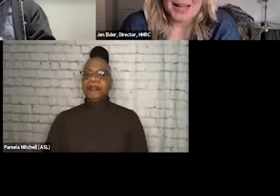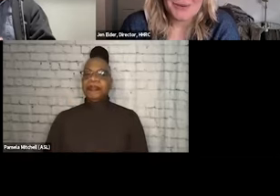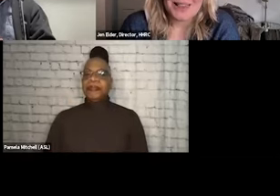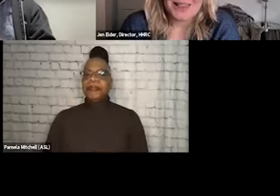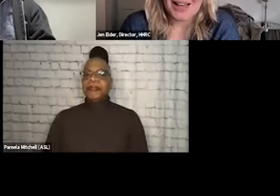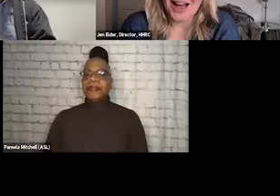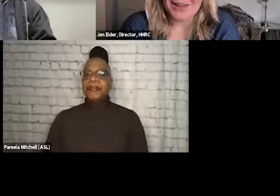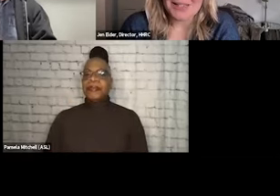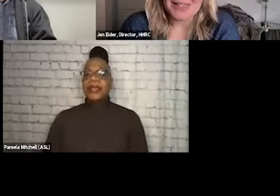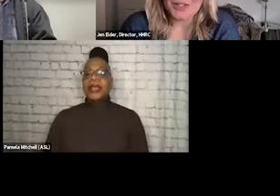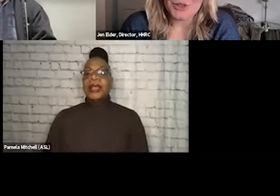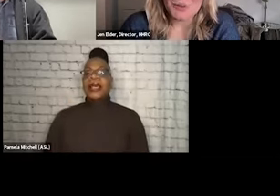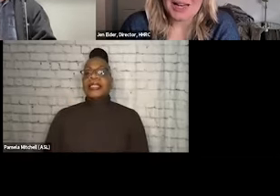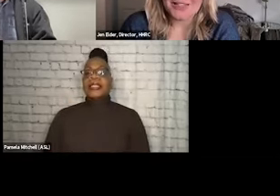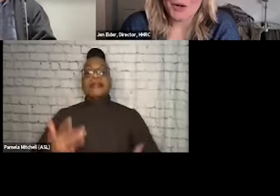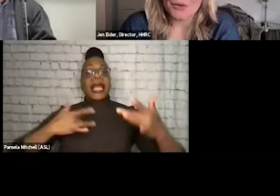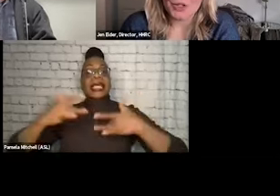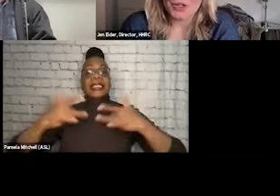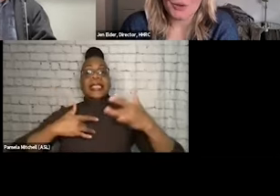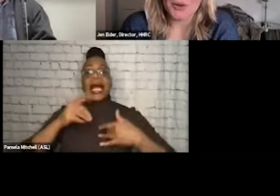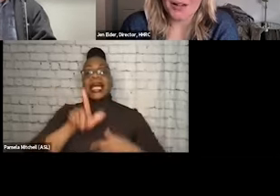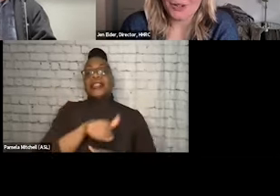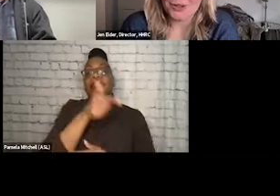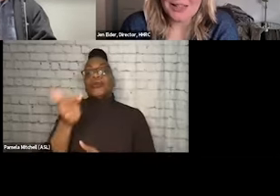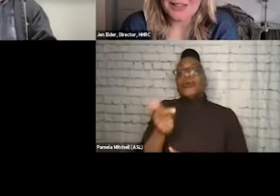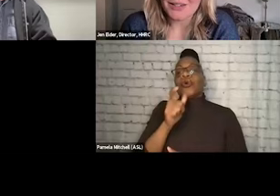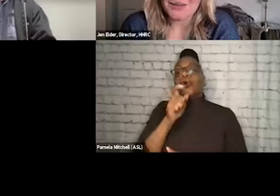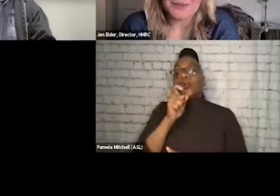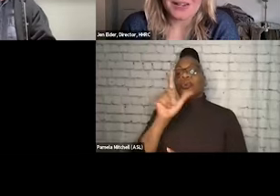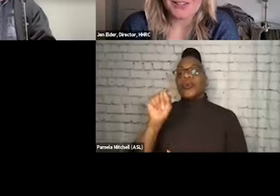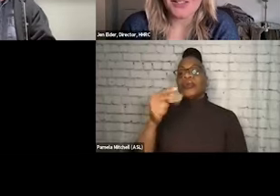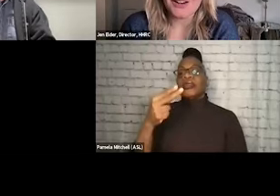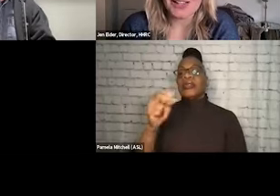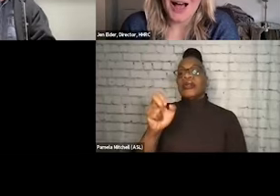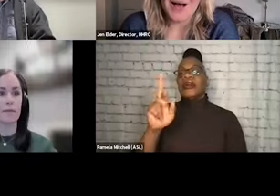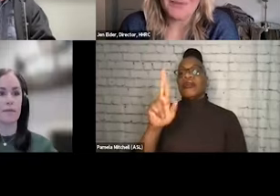And with that, I'm excited to pass it over to Theresa to get us started